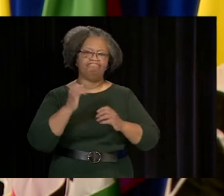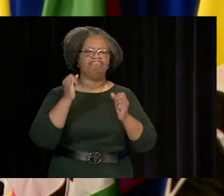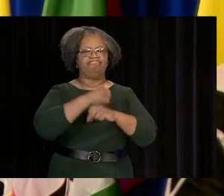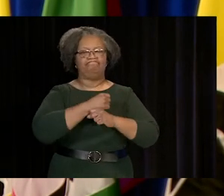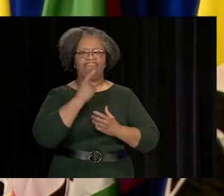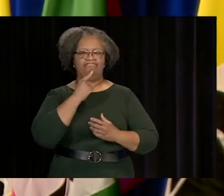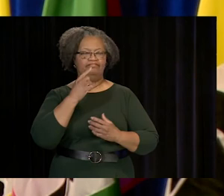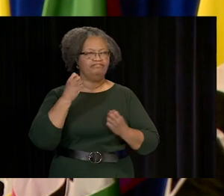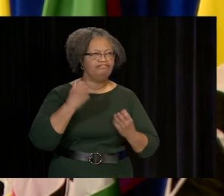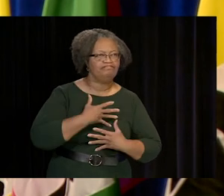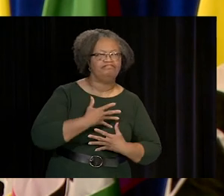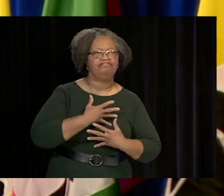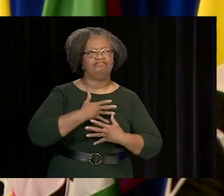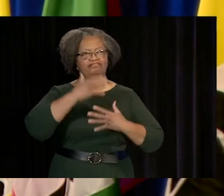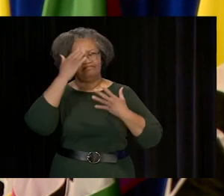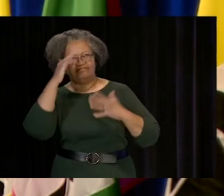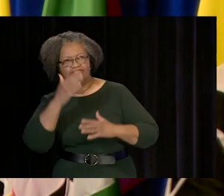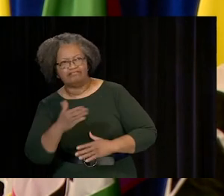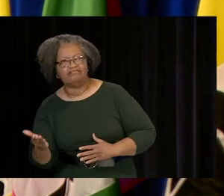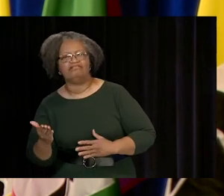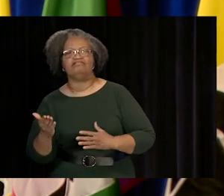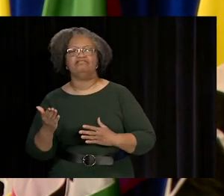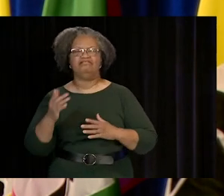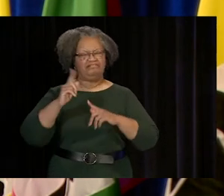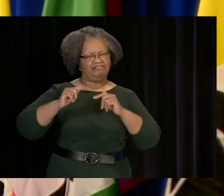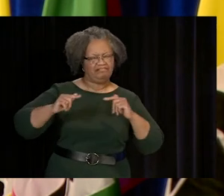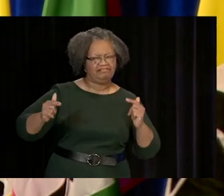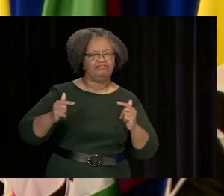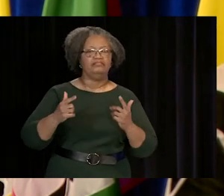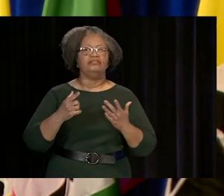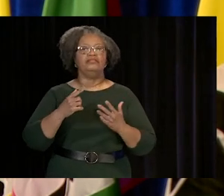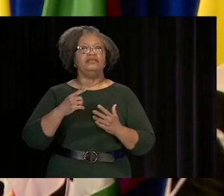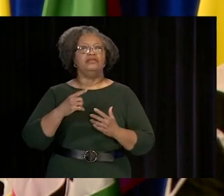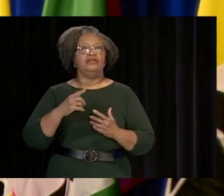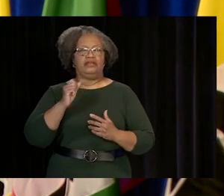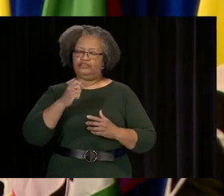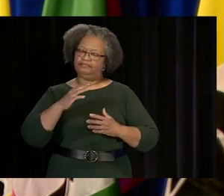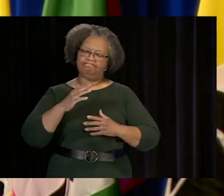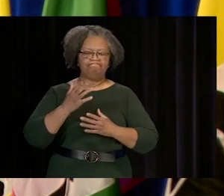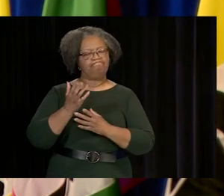AS A MEMBER OF THE BOARD OF TRUSTEES, I'M PROUD TO JOIN YOU